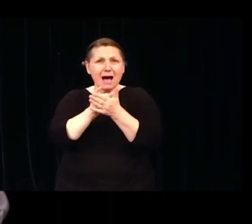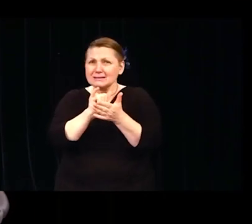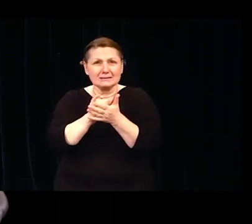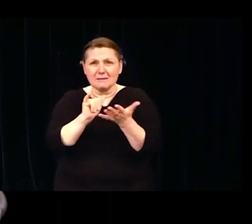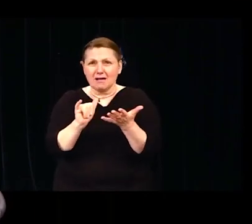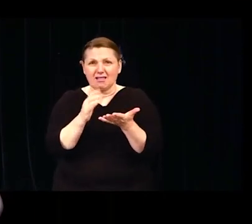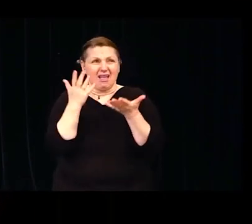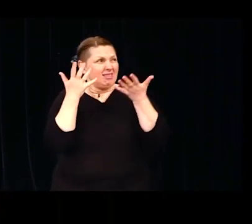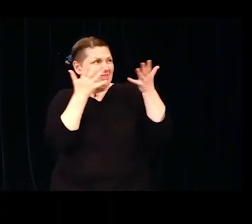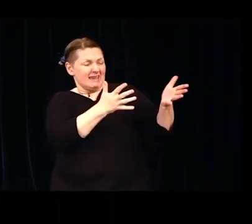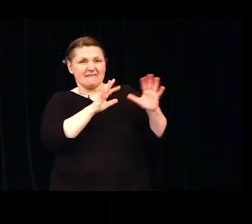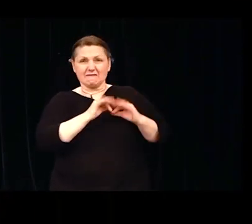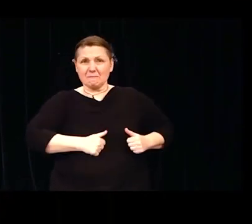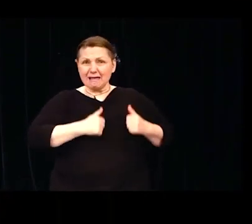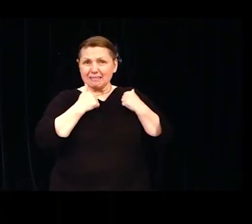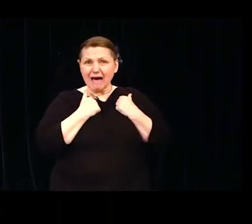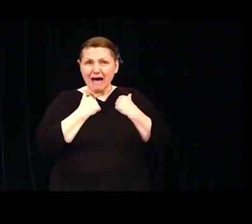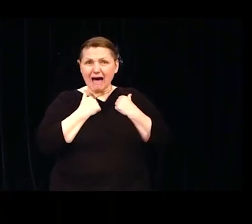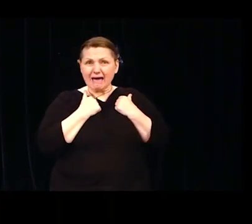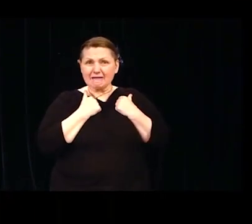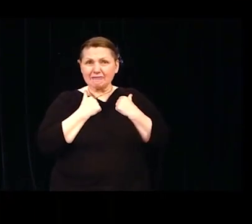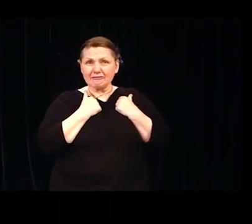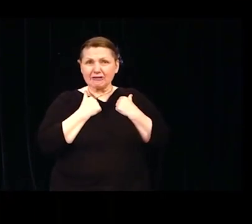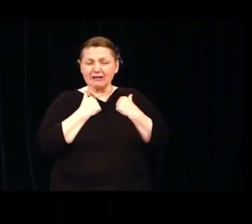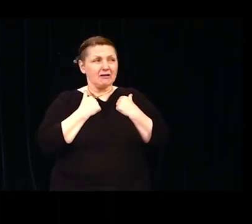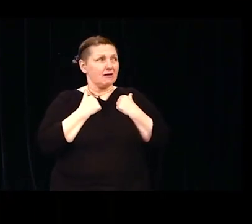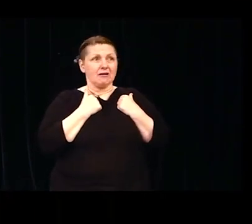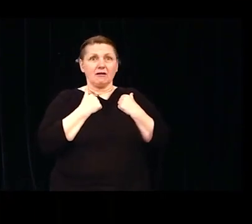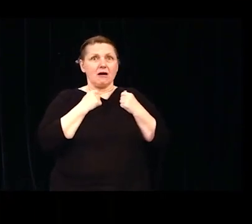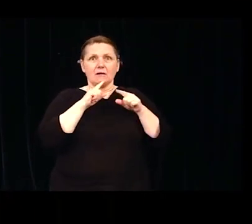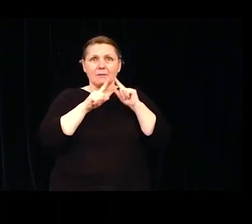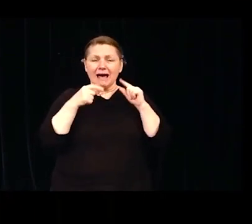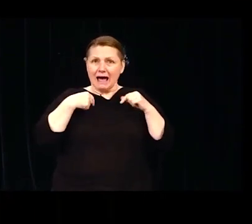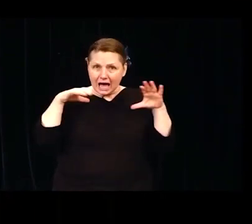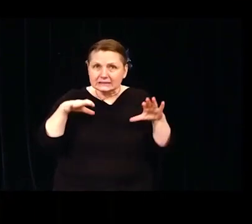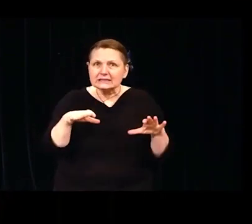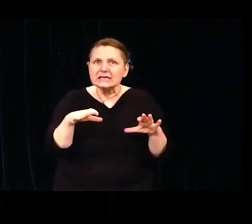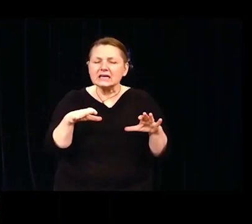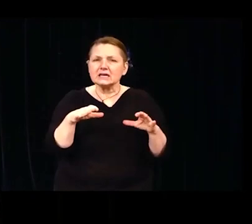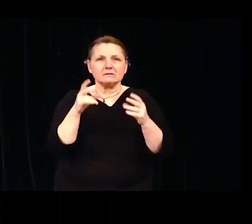Suddenly I was in the United States and I was starting American high school